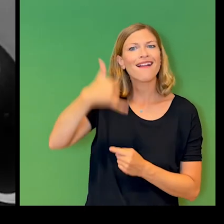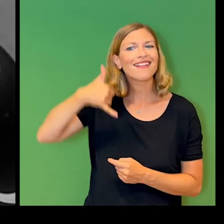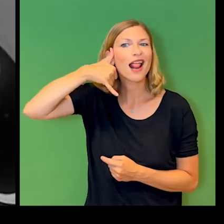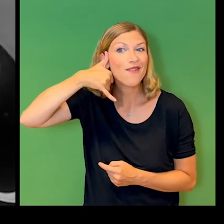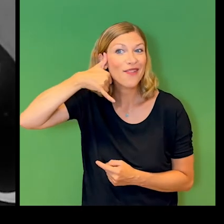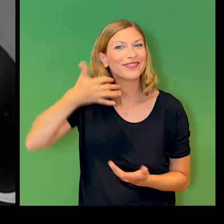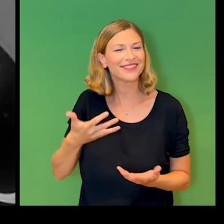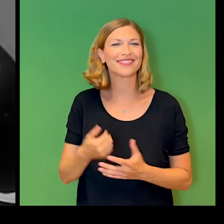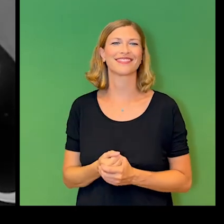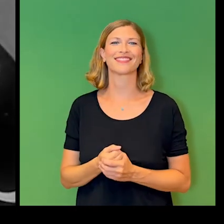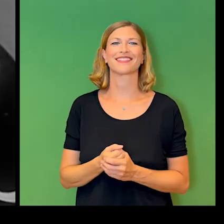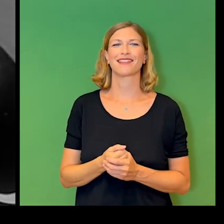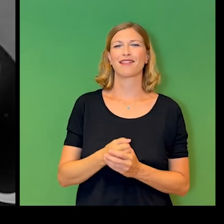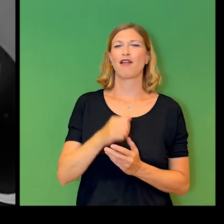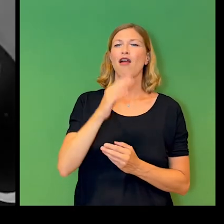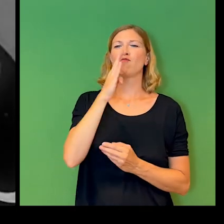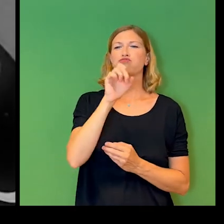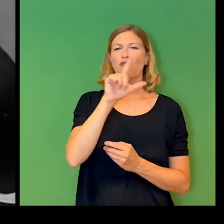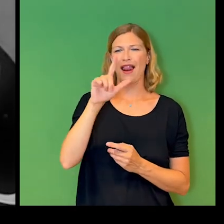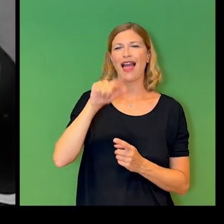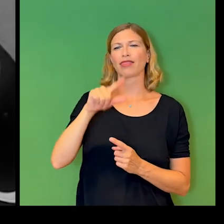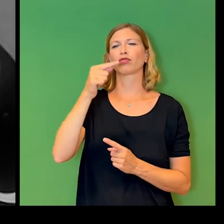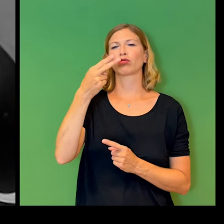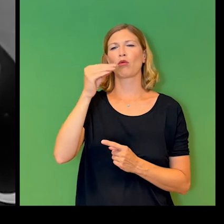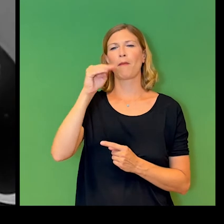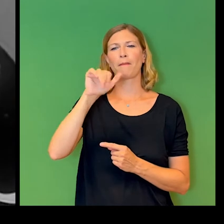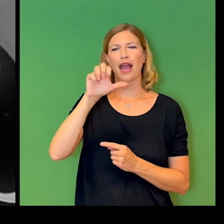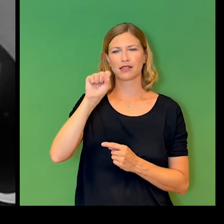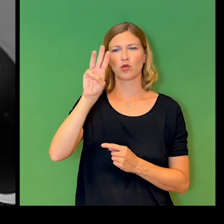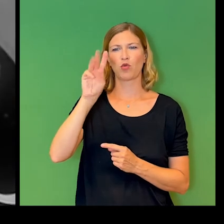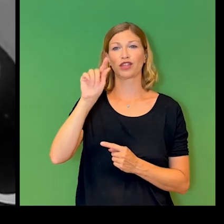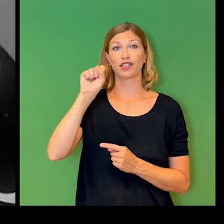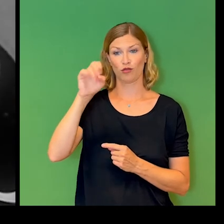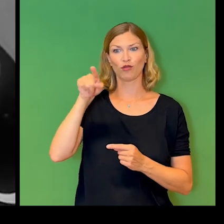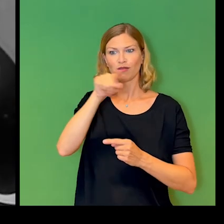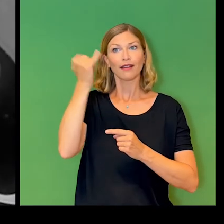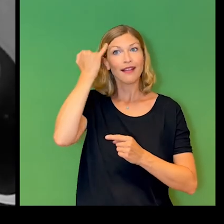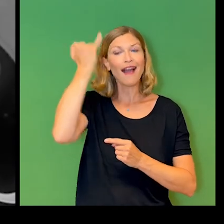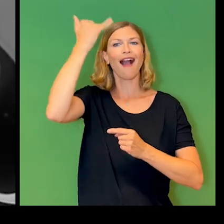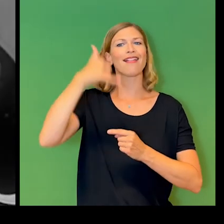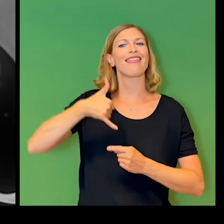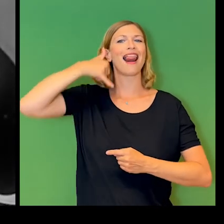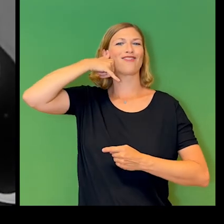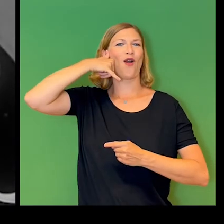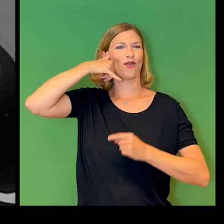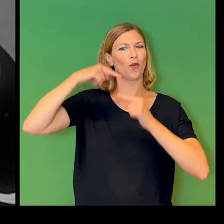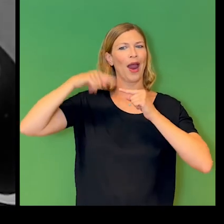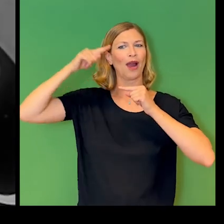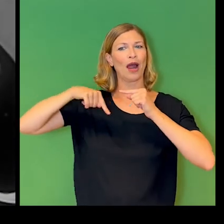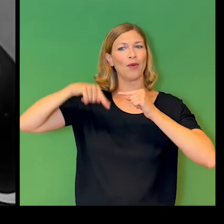and Thomas Watson had the first telephone conversation in history. As soon as you hear the dial tone, you can start to dial the number.